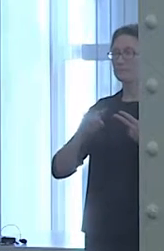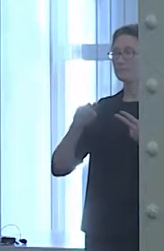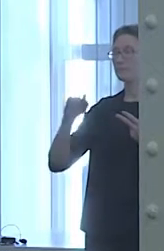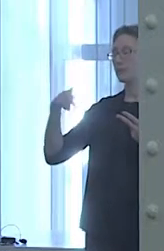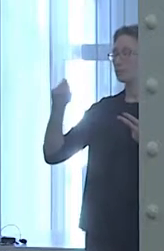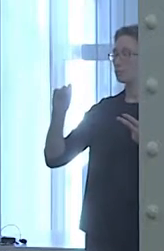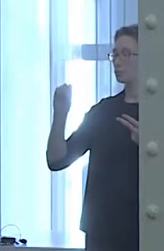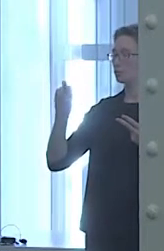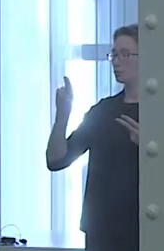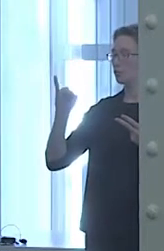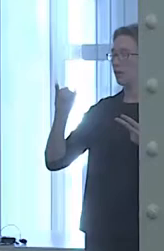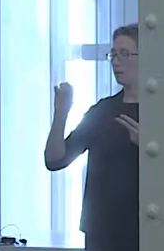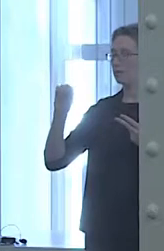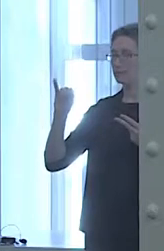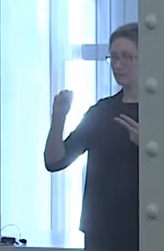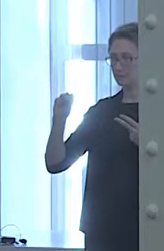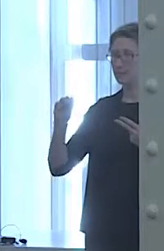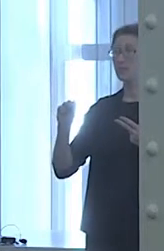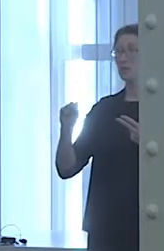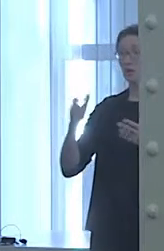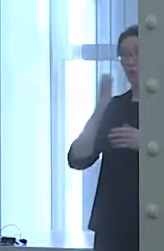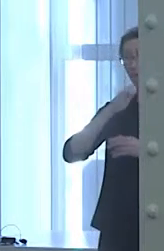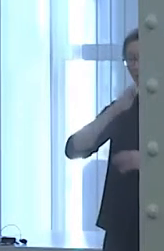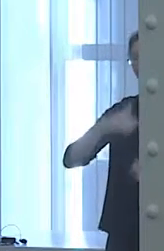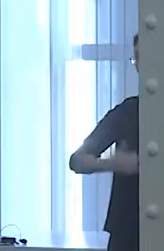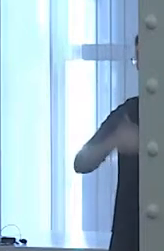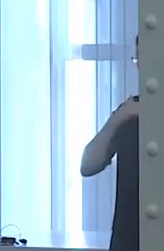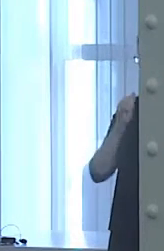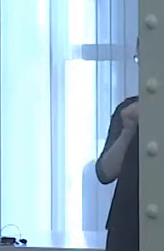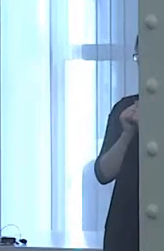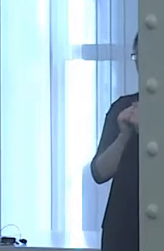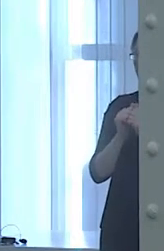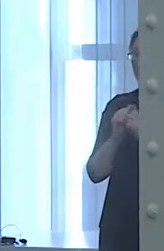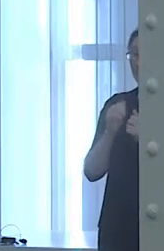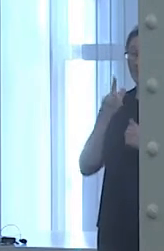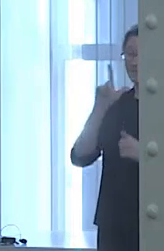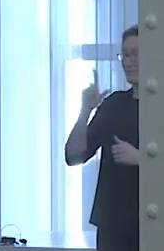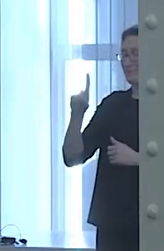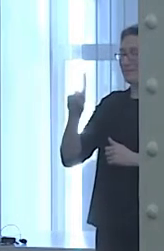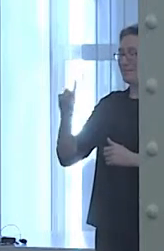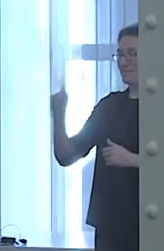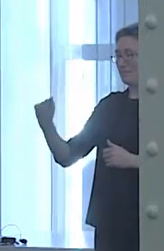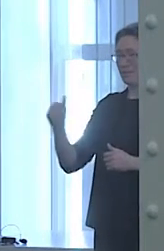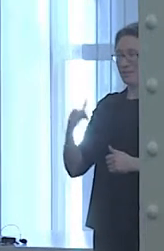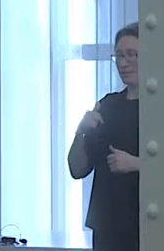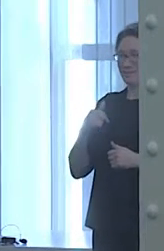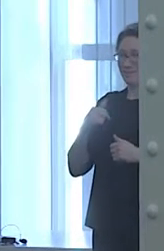Every day I wake up in pain, but I've put on my Rocky boxing gloves, play Eye of the Tiger,